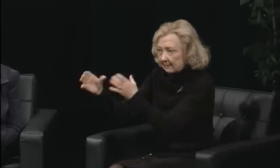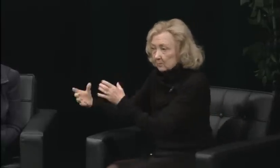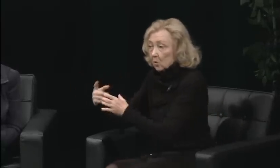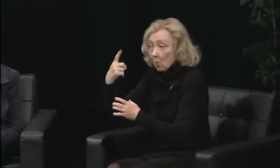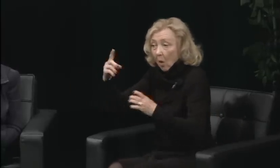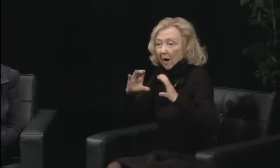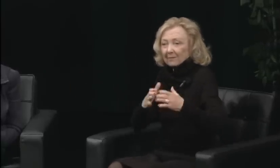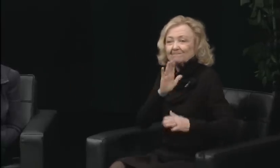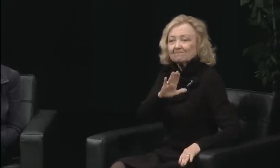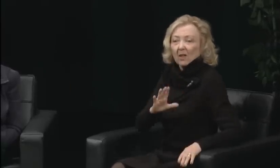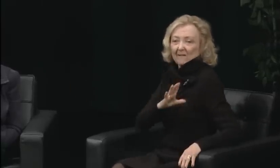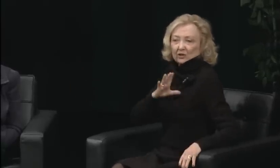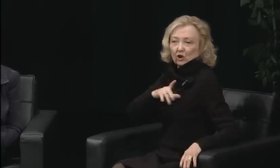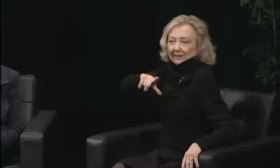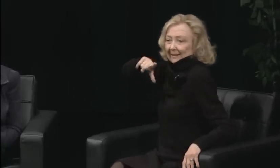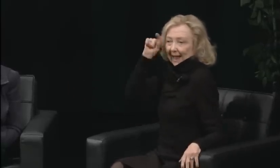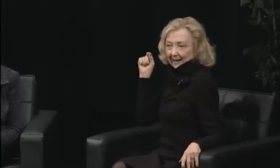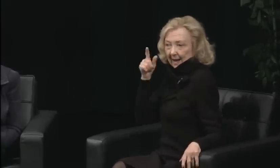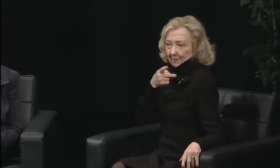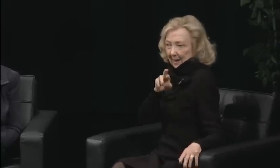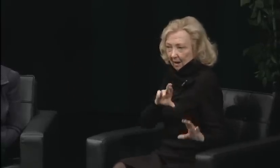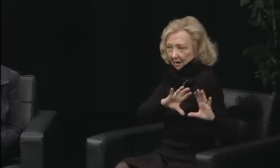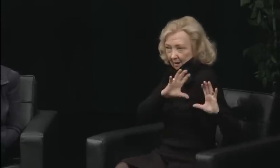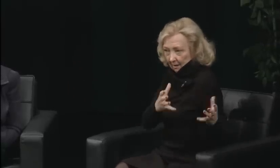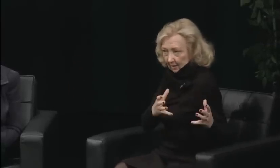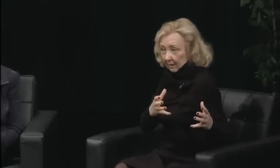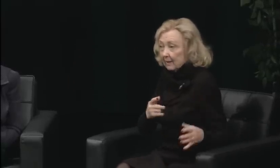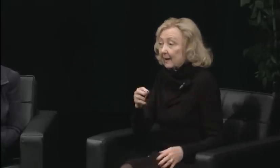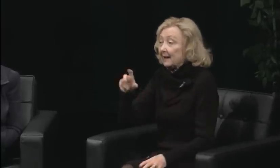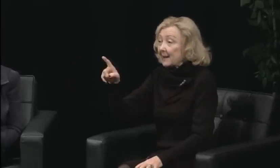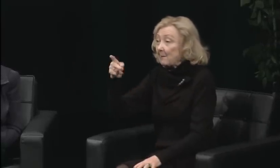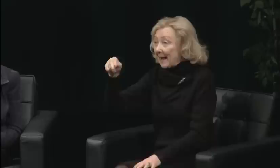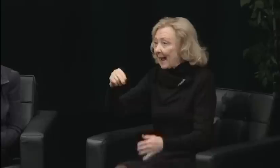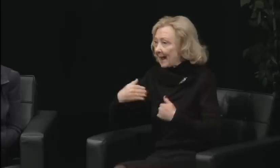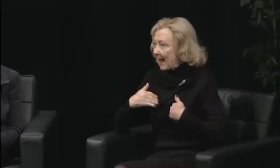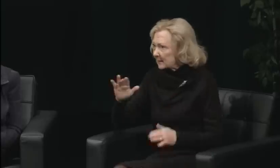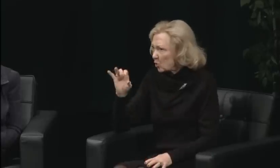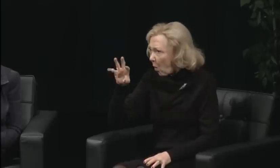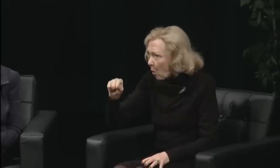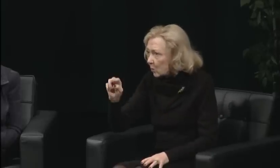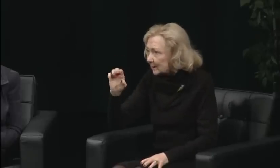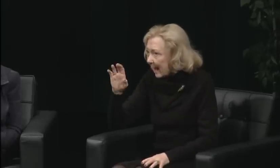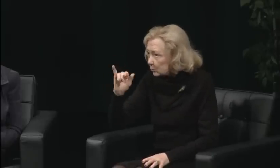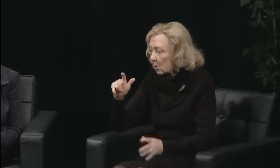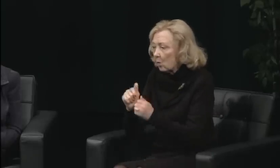who was one of my classmates. And through the protest, you know,